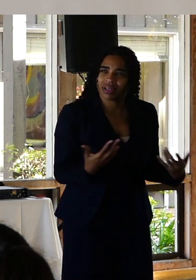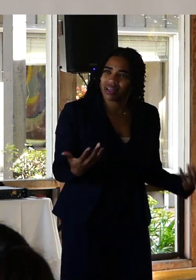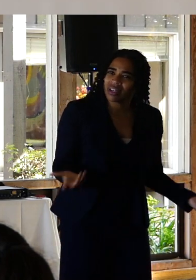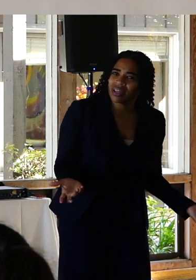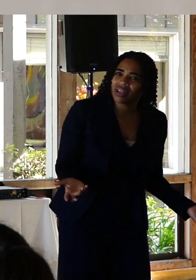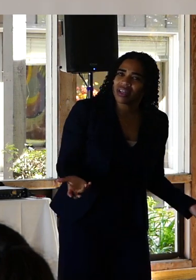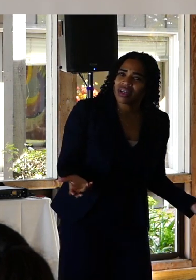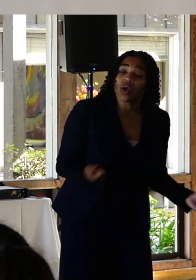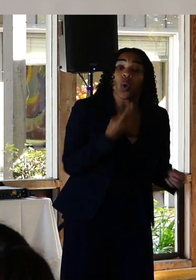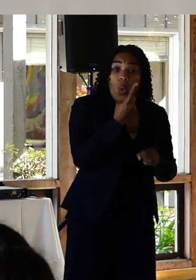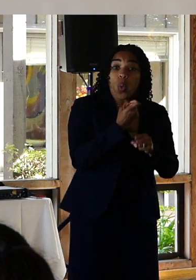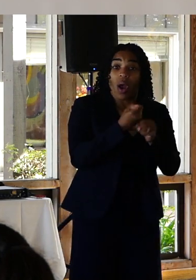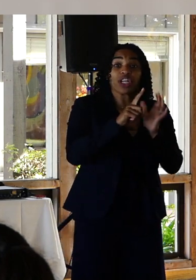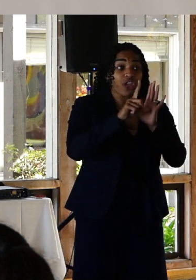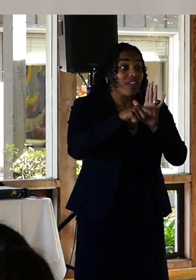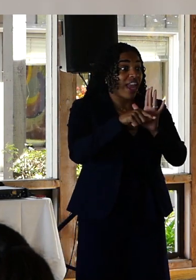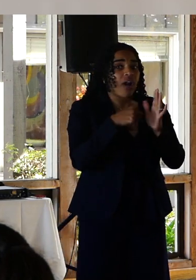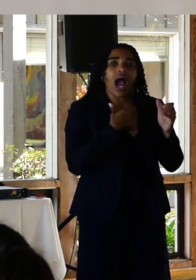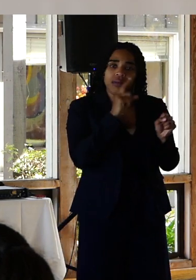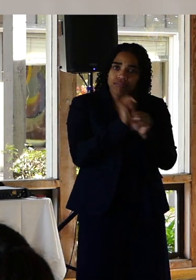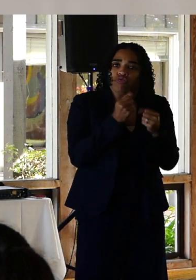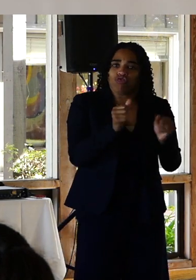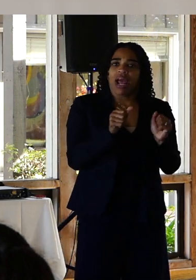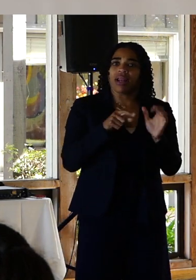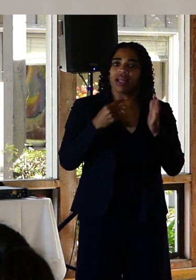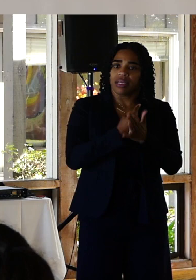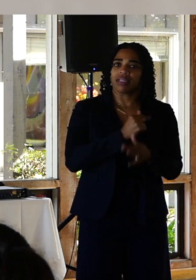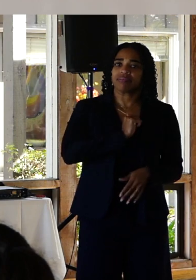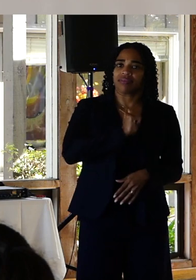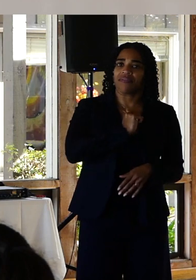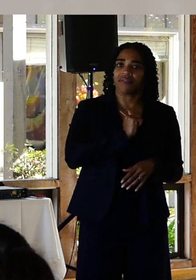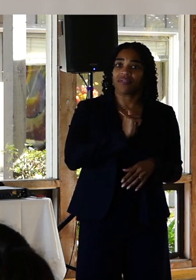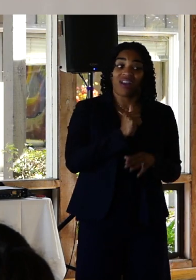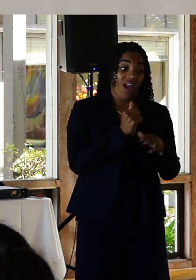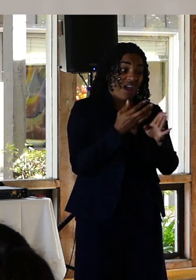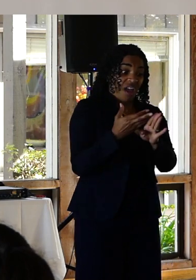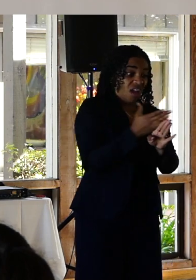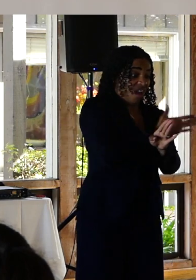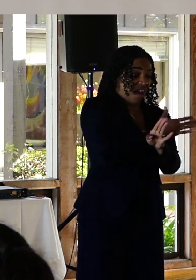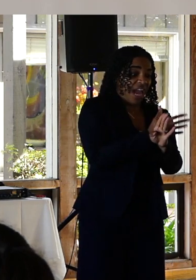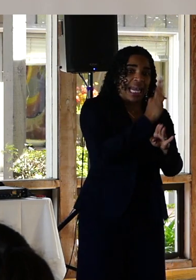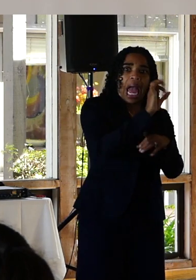serious suicide attempt that was nine years after the start of my suicidal ideation.